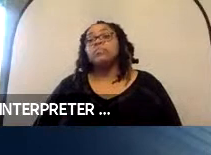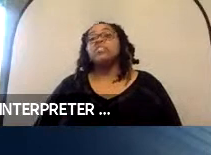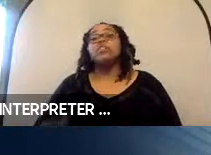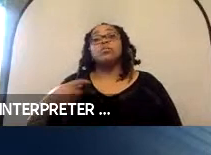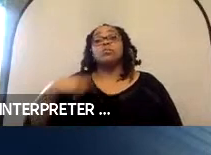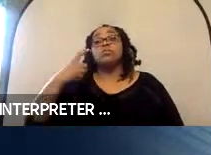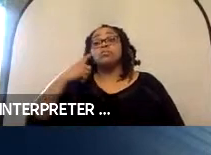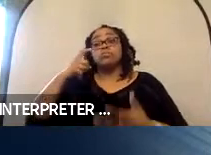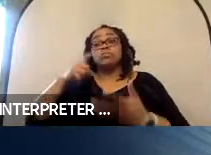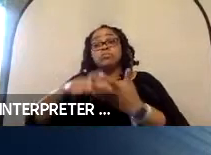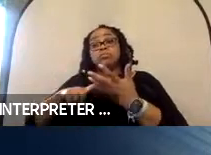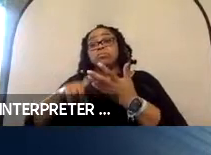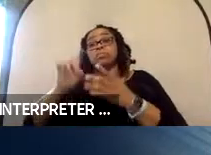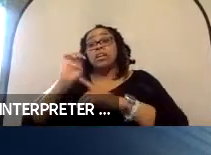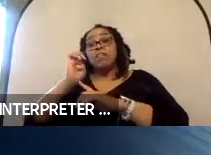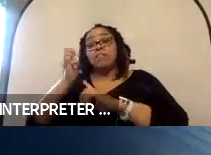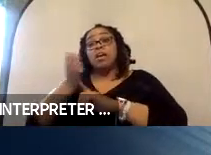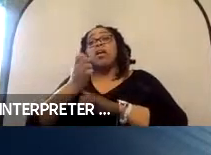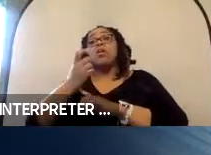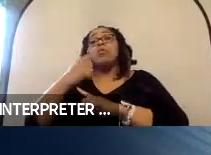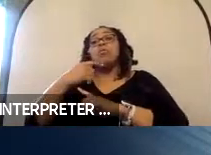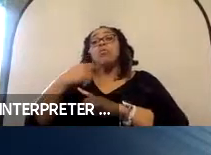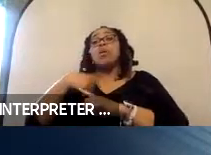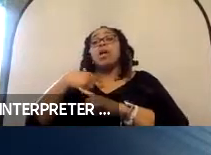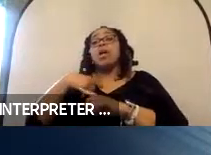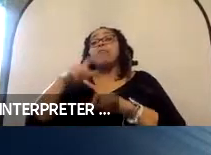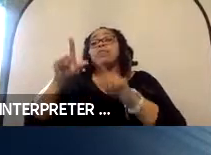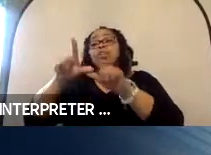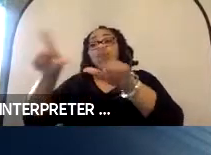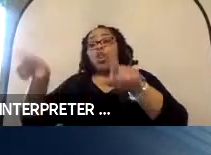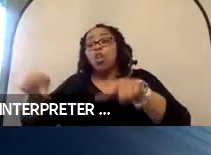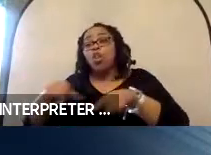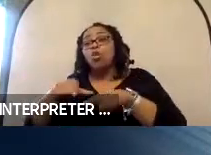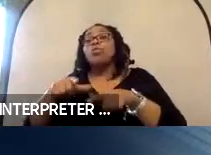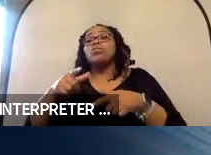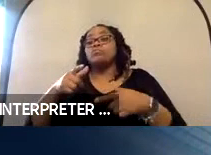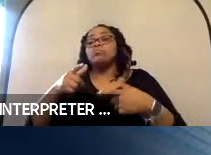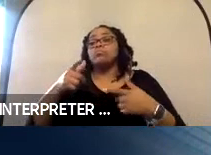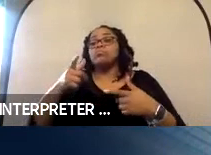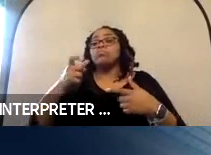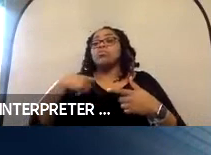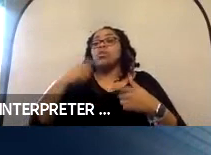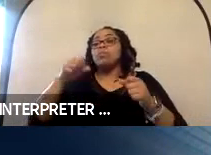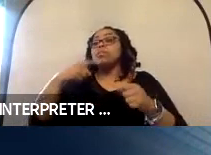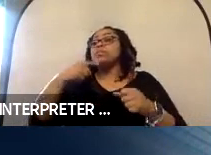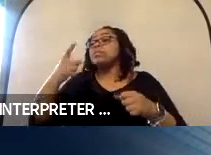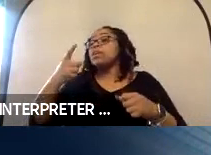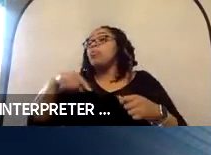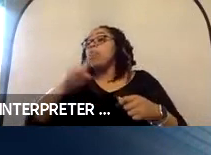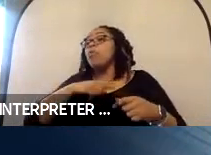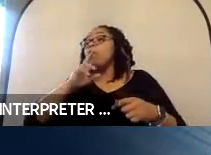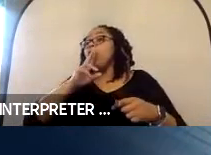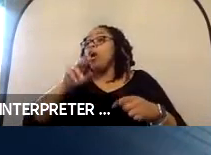in. We have precision localization instrumentation, so the ability to tell where we are in space,